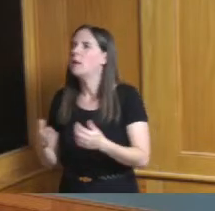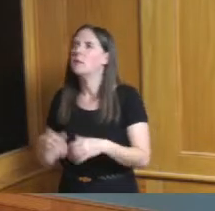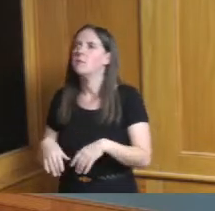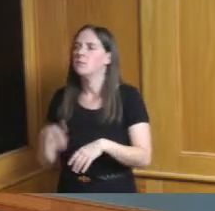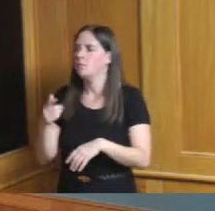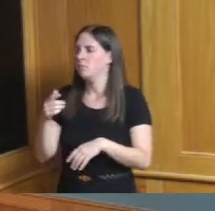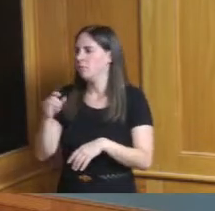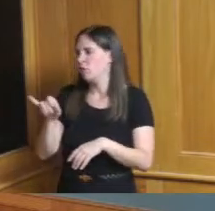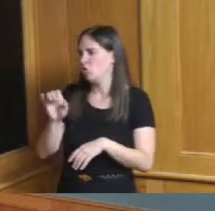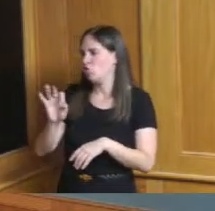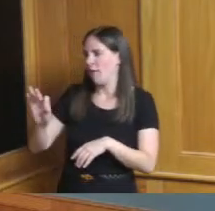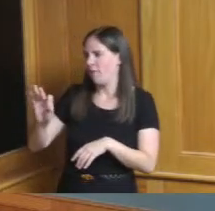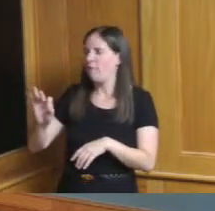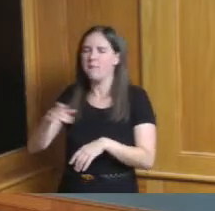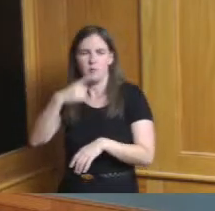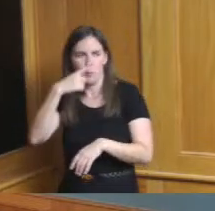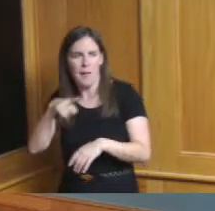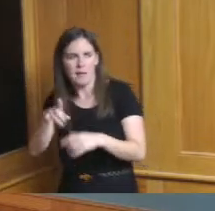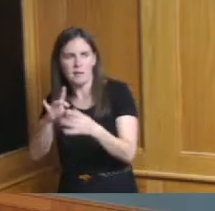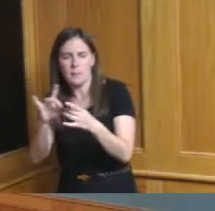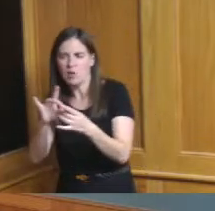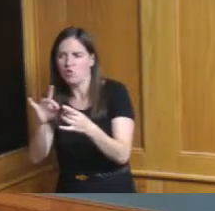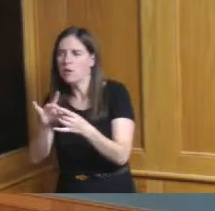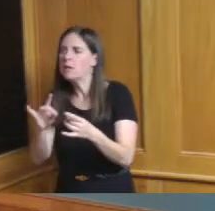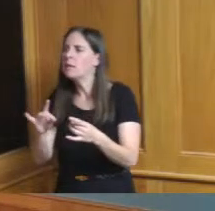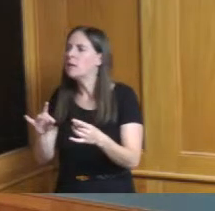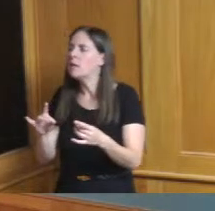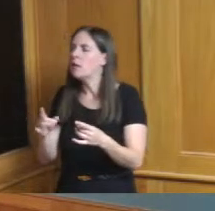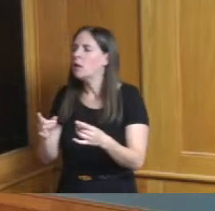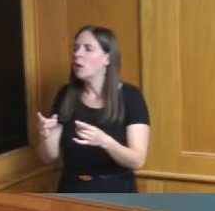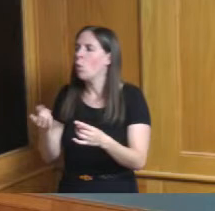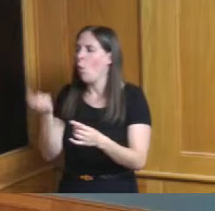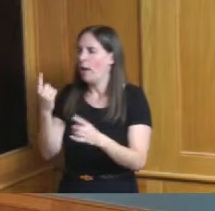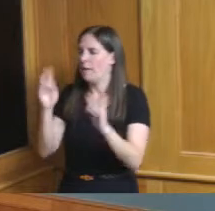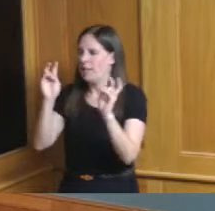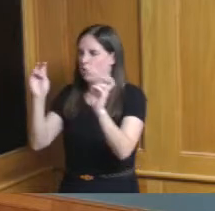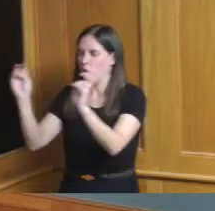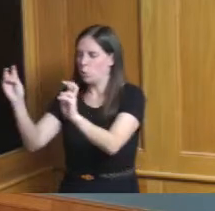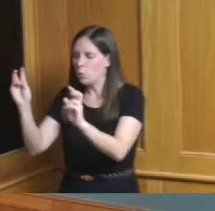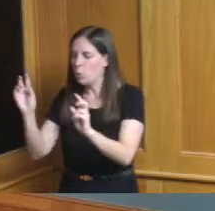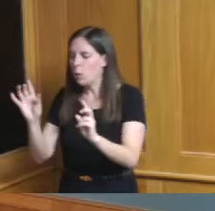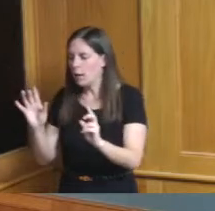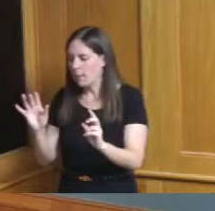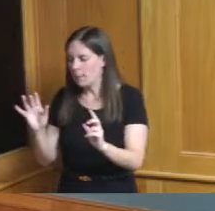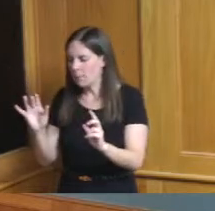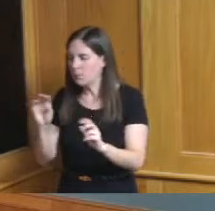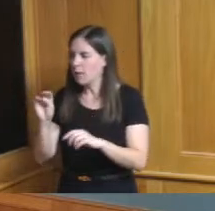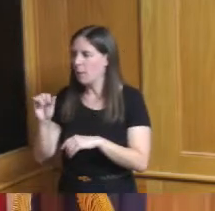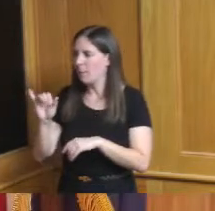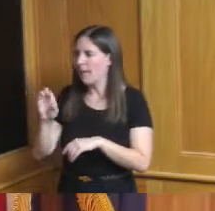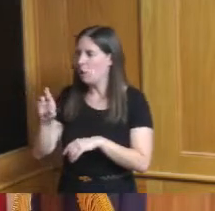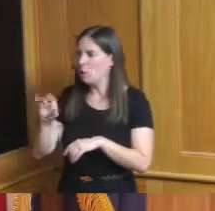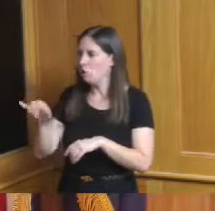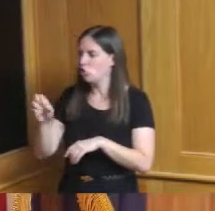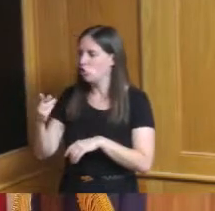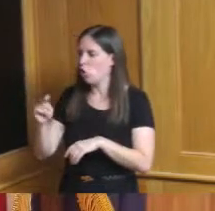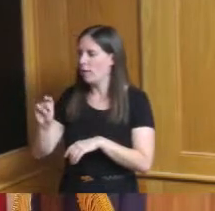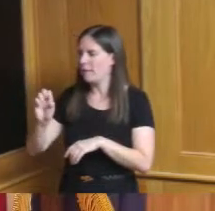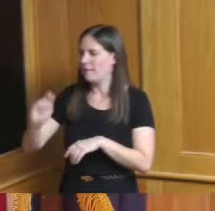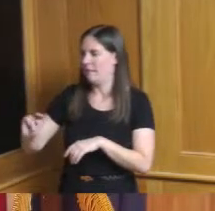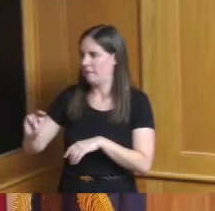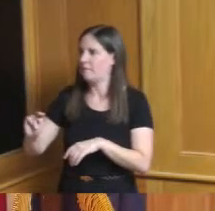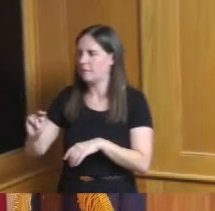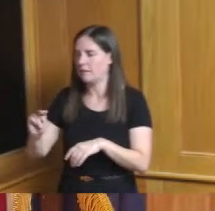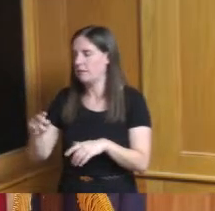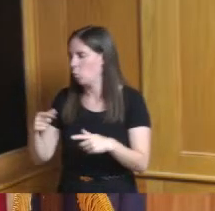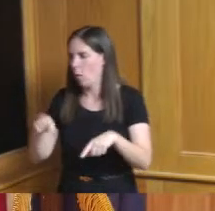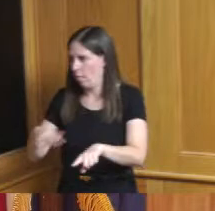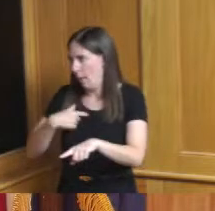just briefly mention one of the issues that Mayor Johnson while I'm out in Forest Park spending some